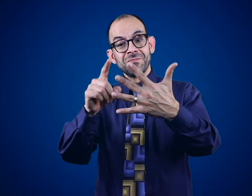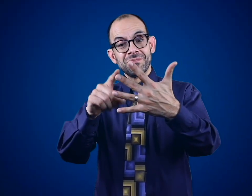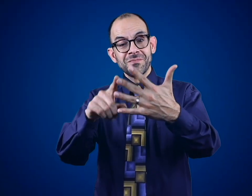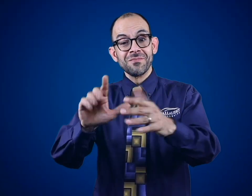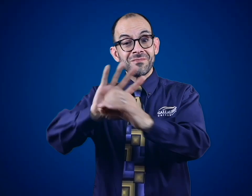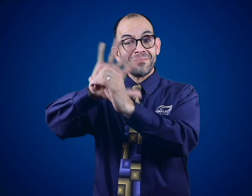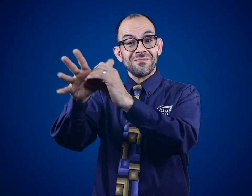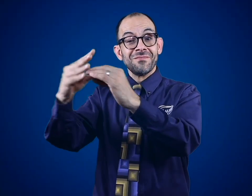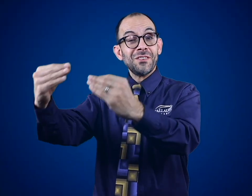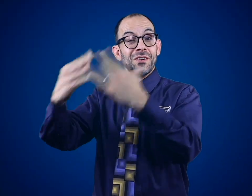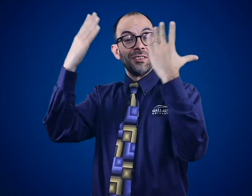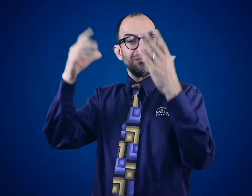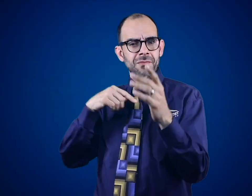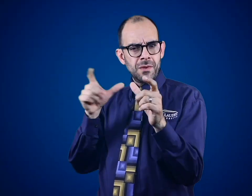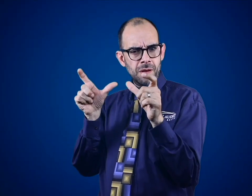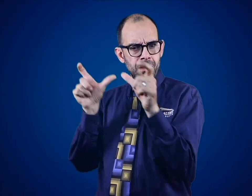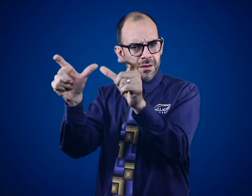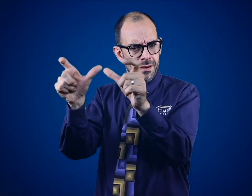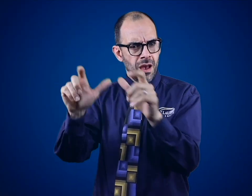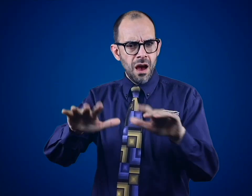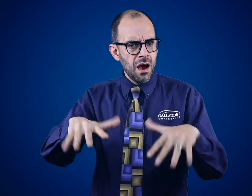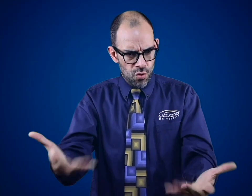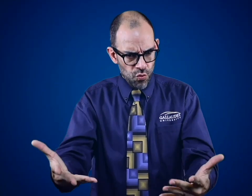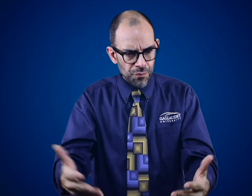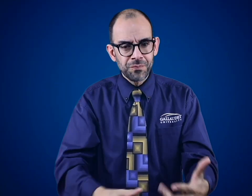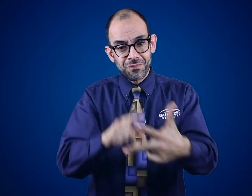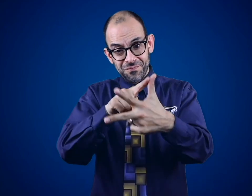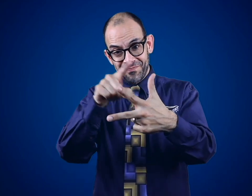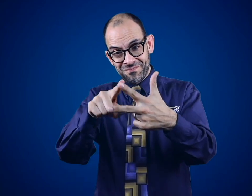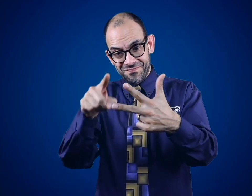Thirdly, how do we avoid contracting the coronavirus?